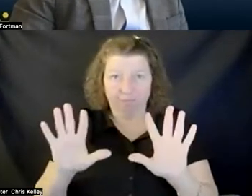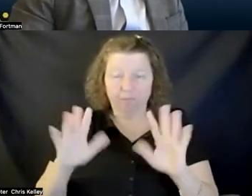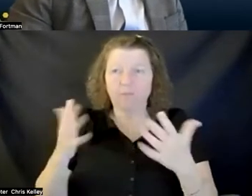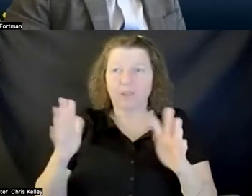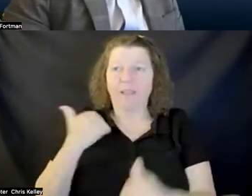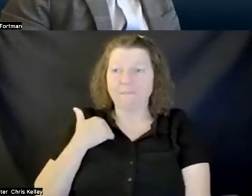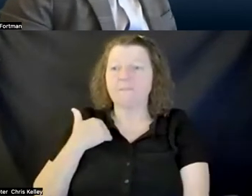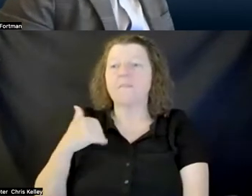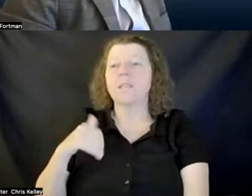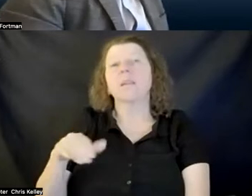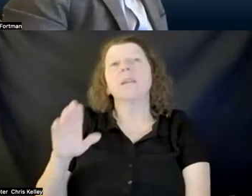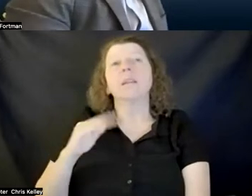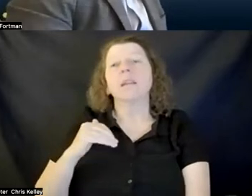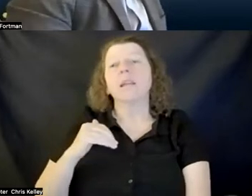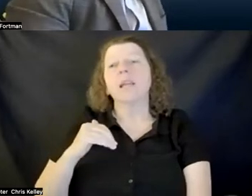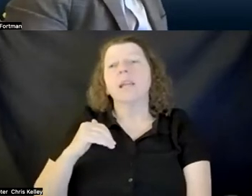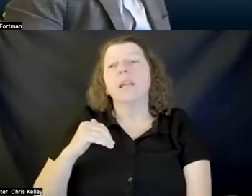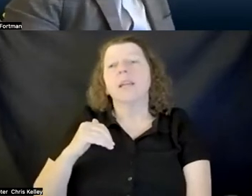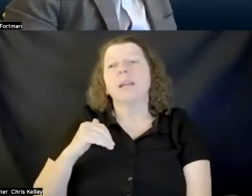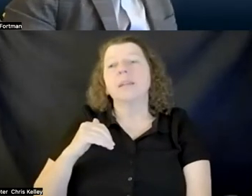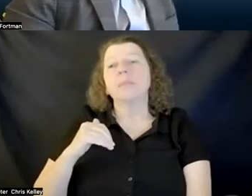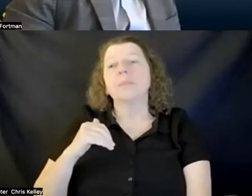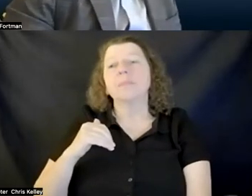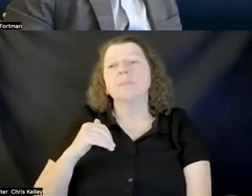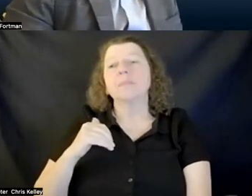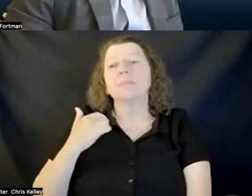you know i wanted to make sure that if there were any issues with